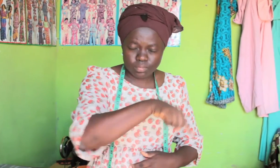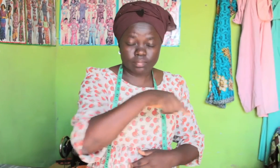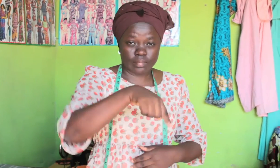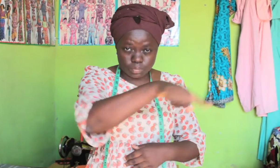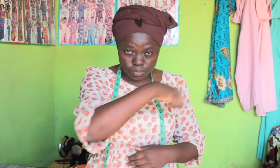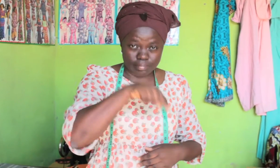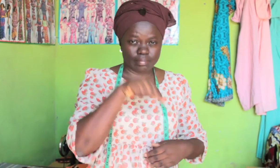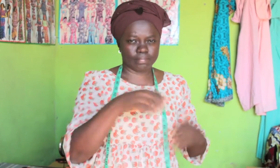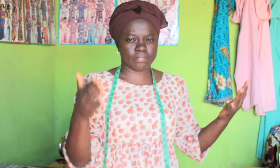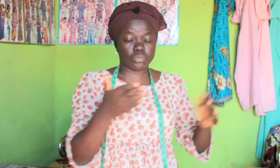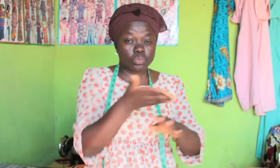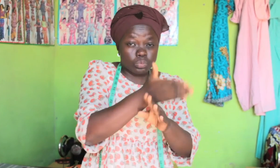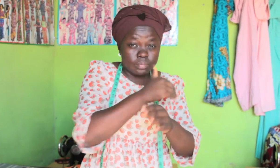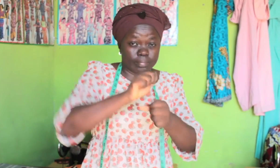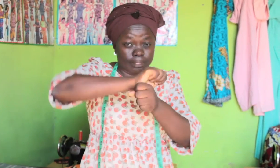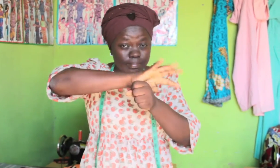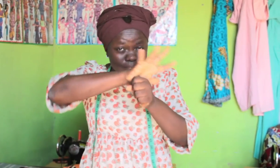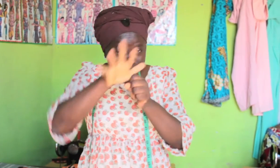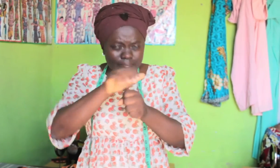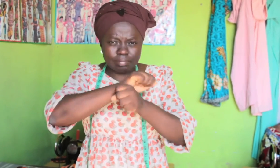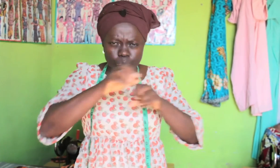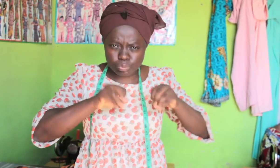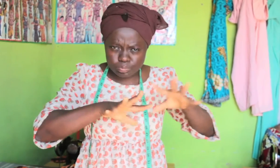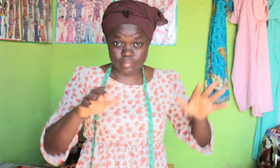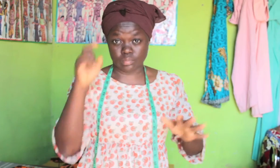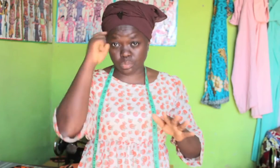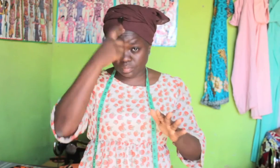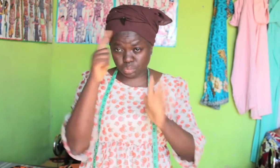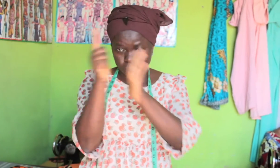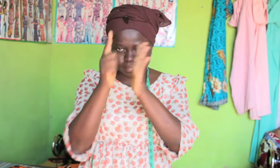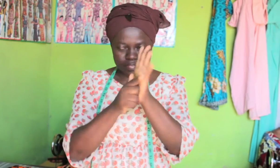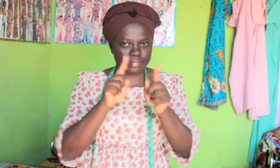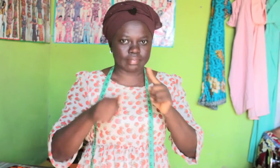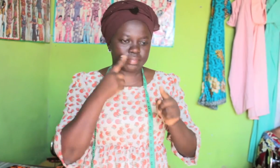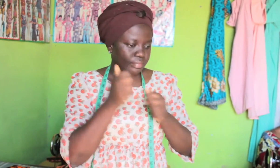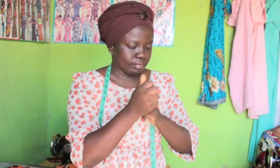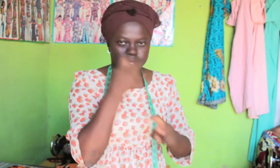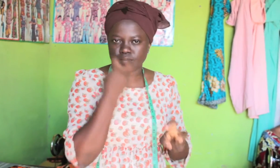before COVID hit, but once COVID spread, the government passed laws making it very